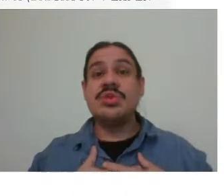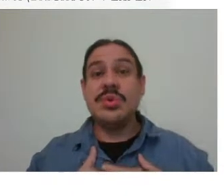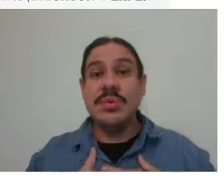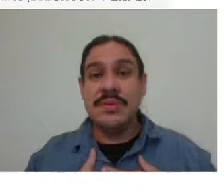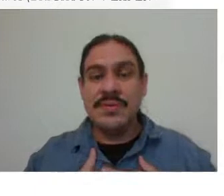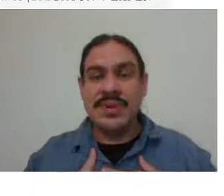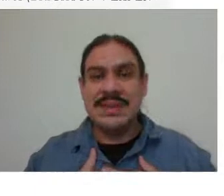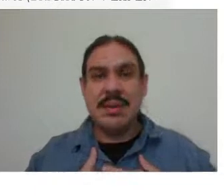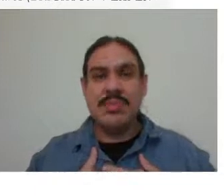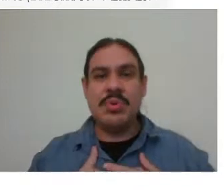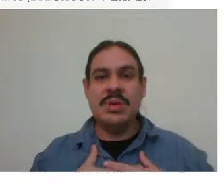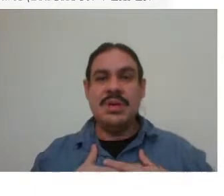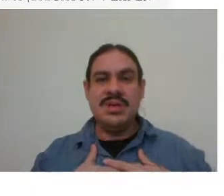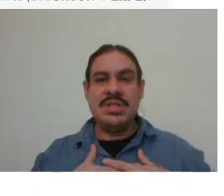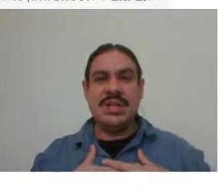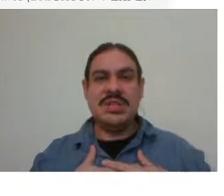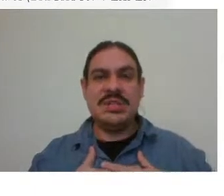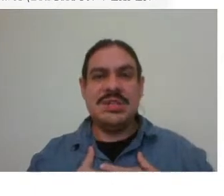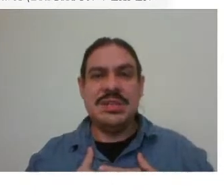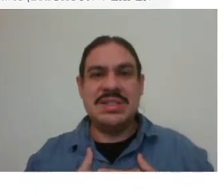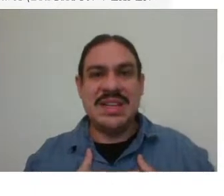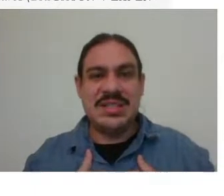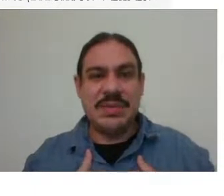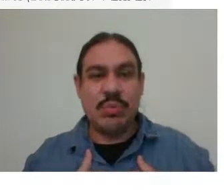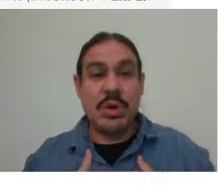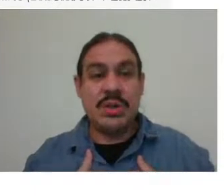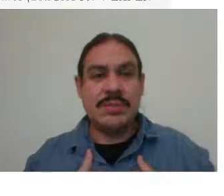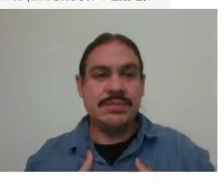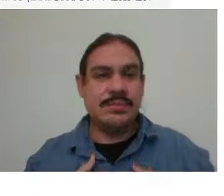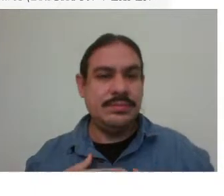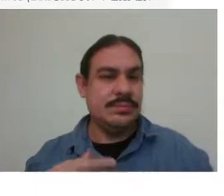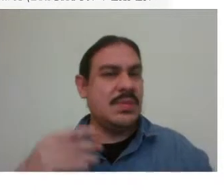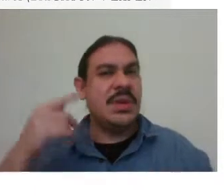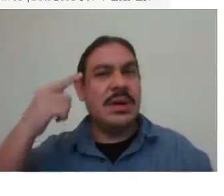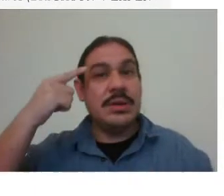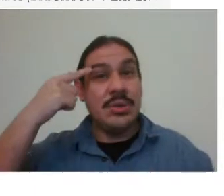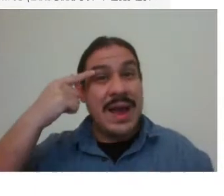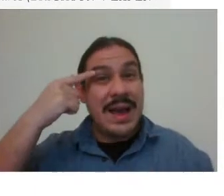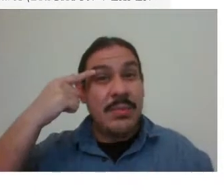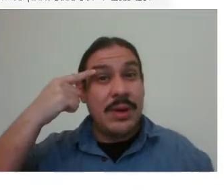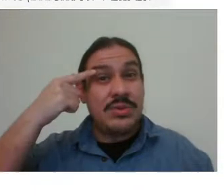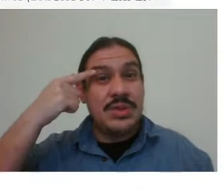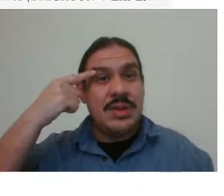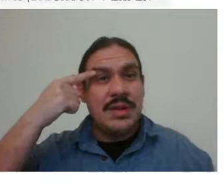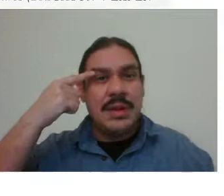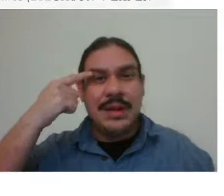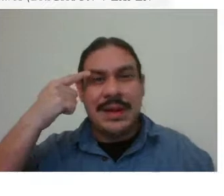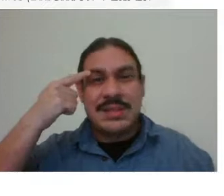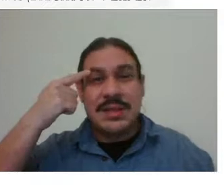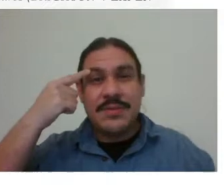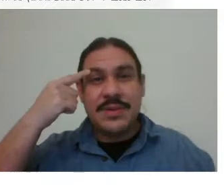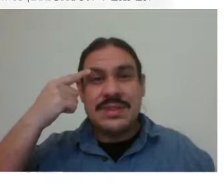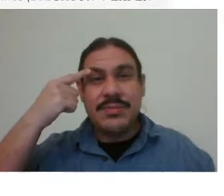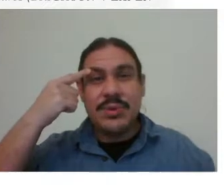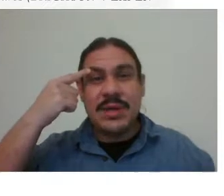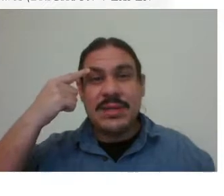for example, changes the tense of a word. Your eyebrows in ASL for example can